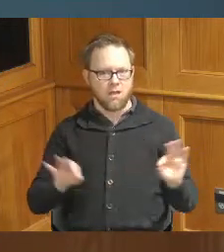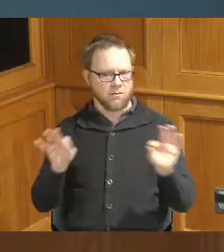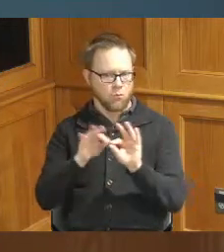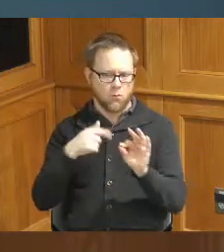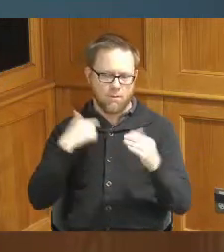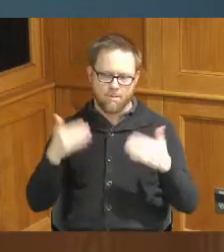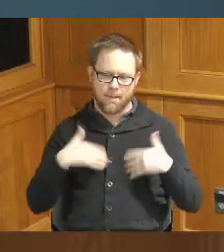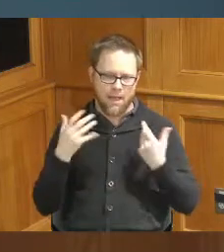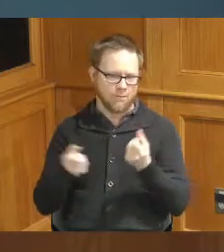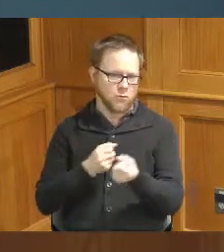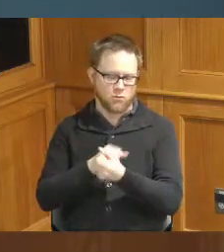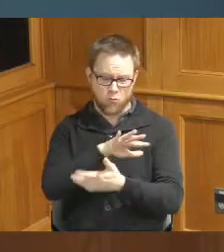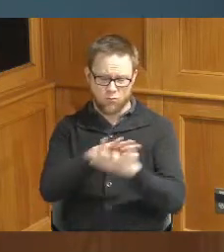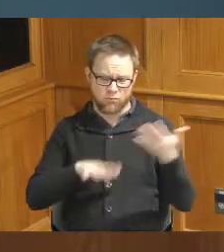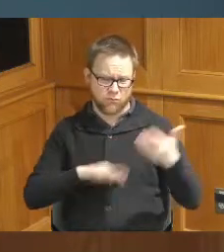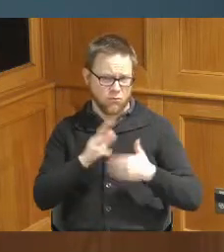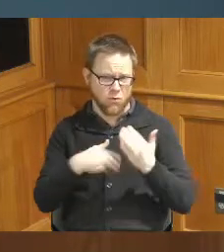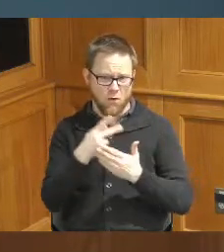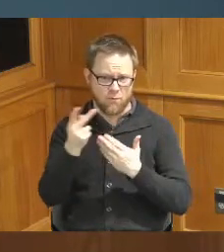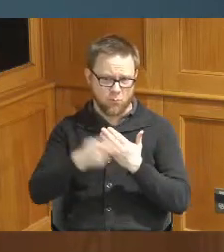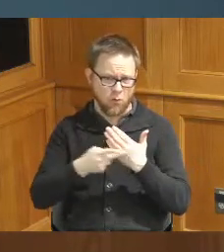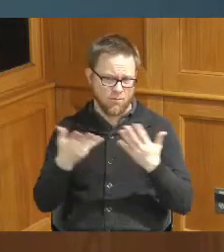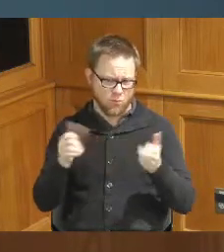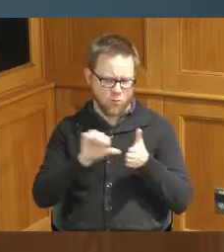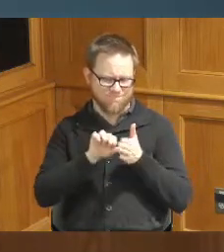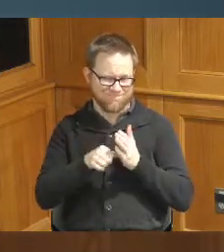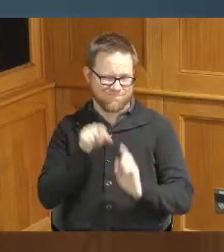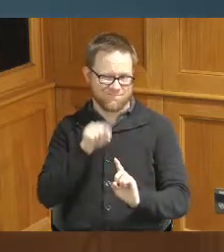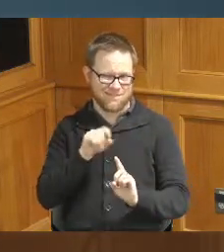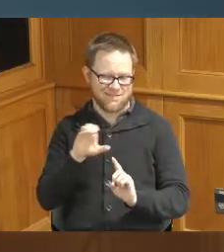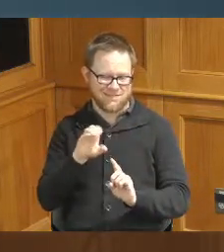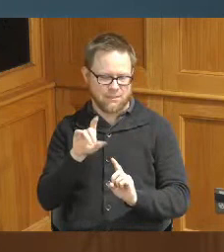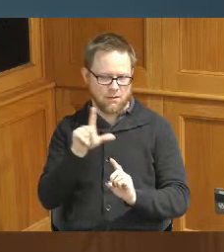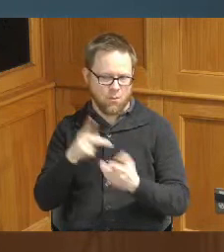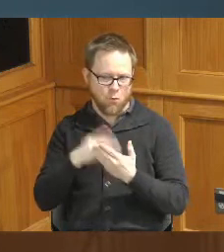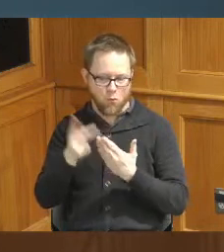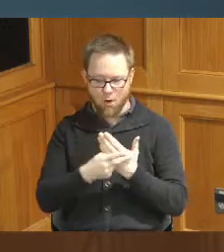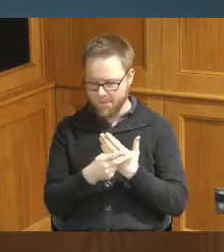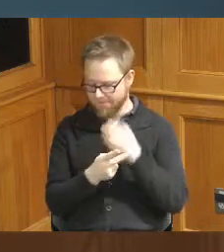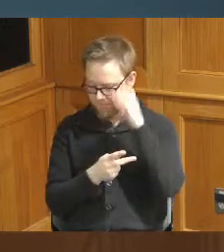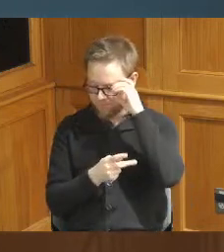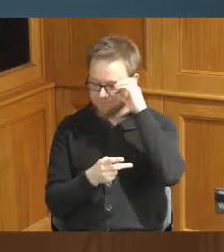all of these programs but I wanted to highlight this this particular one so thank you very much